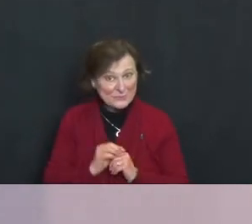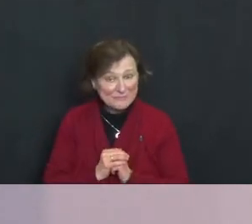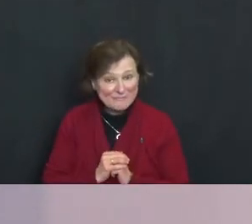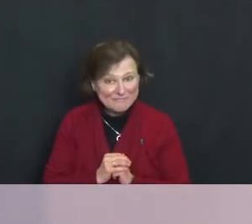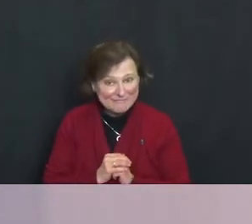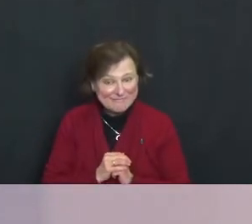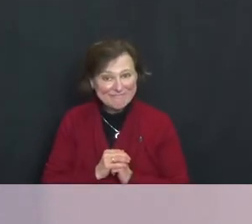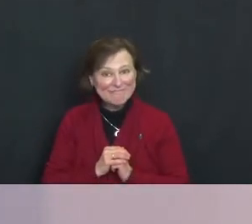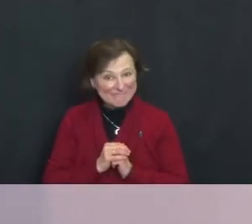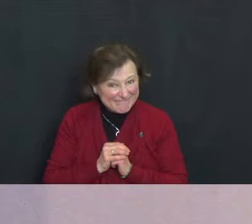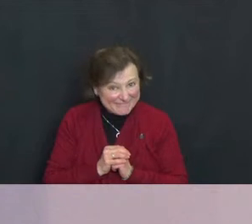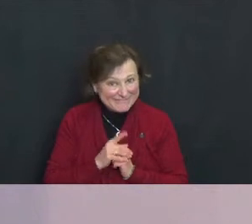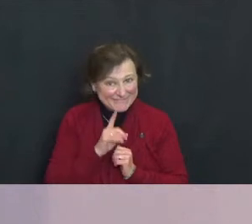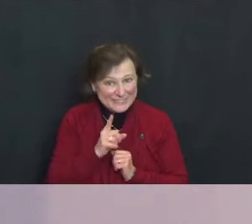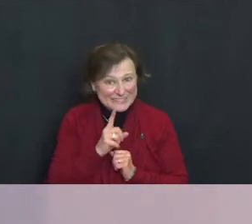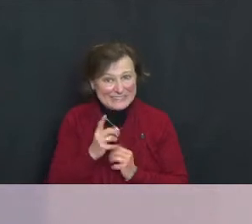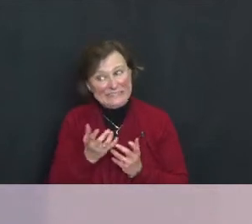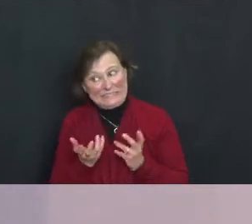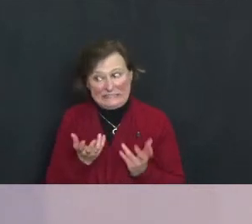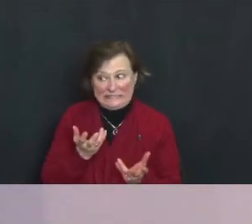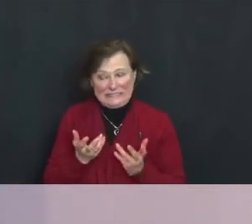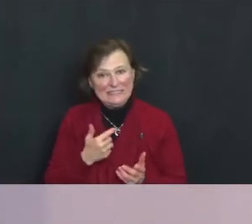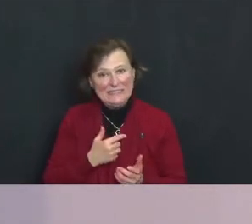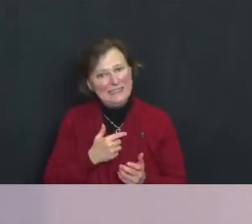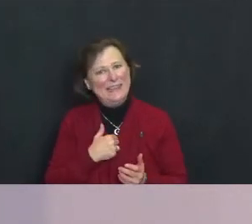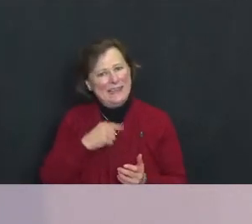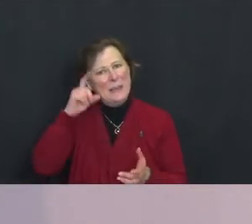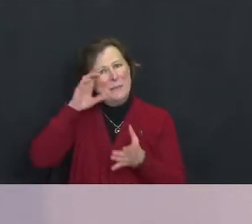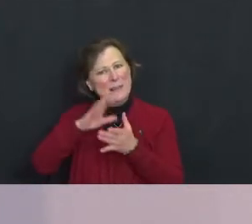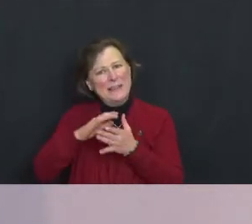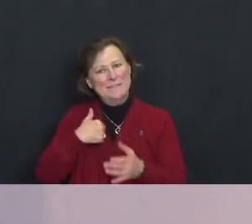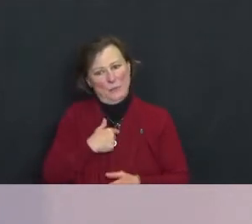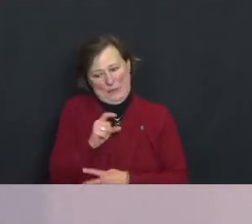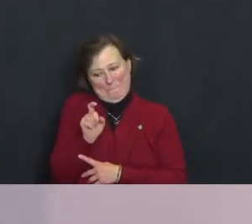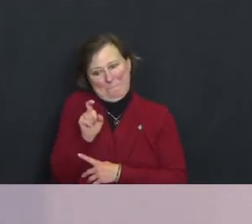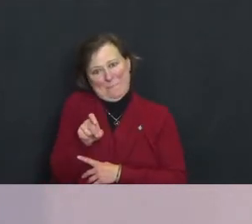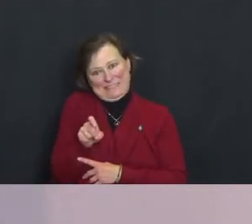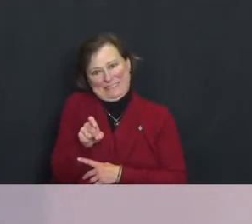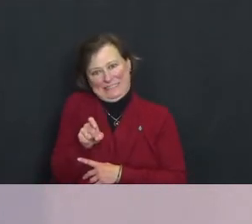I mean, I believe we must.